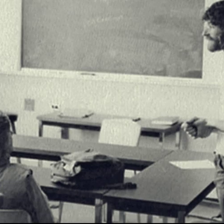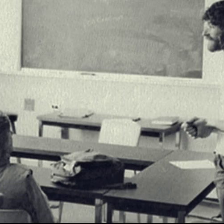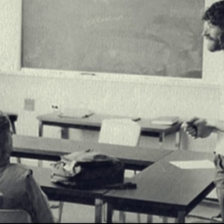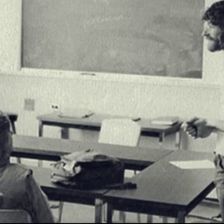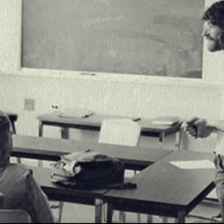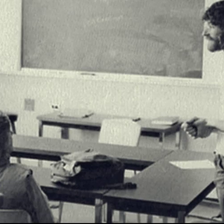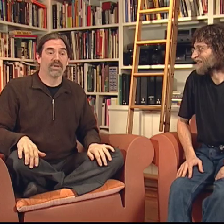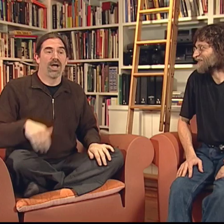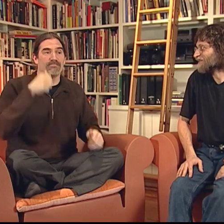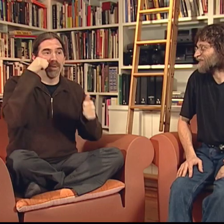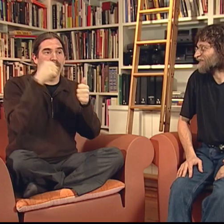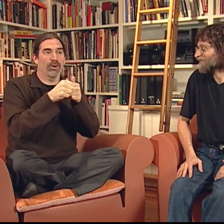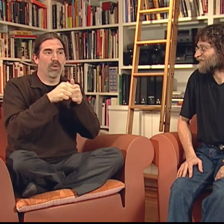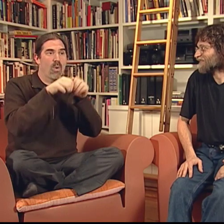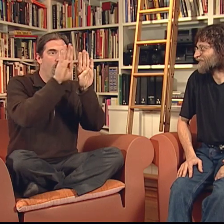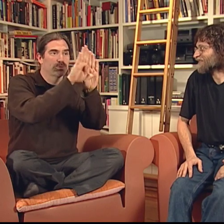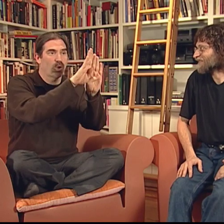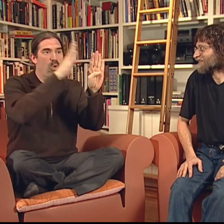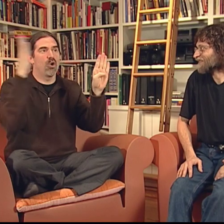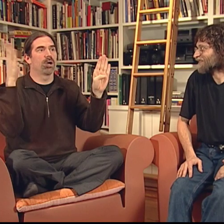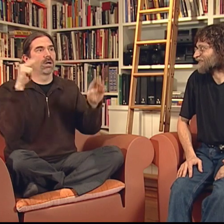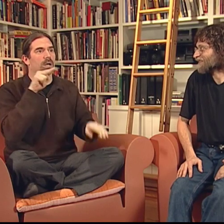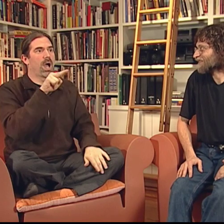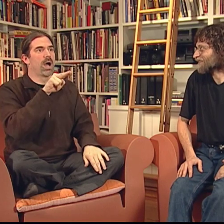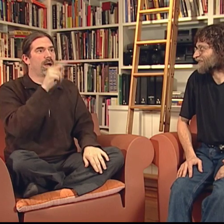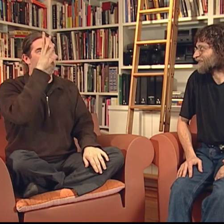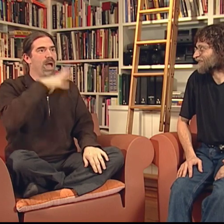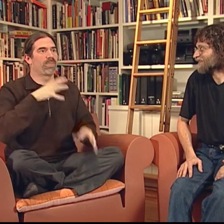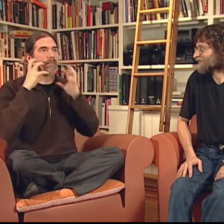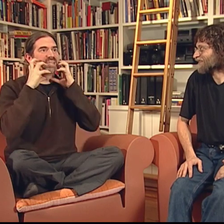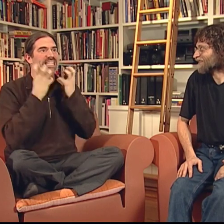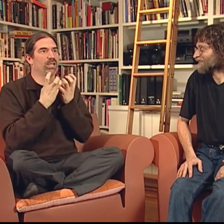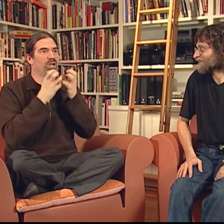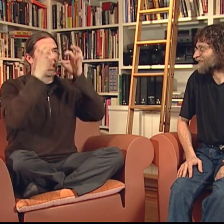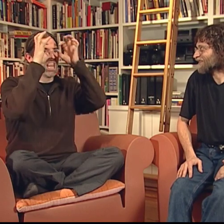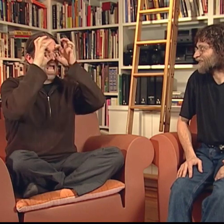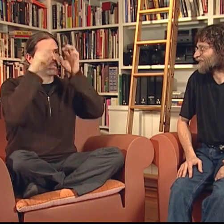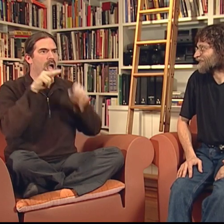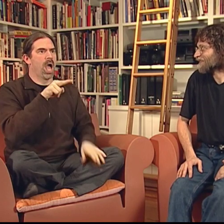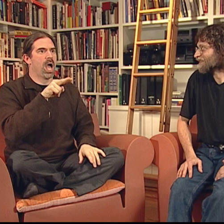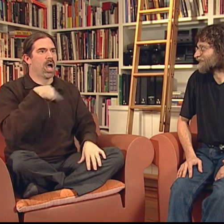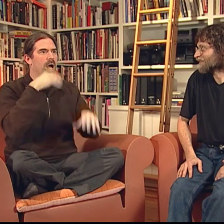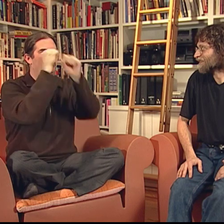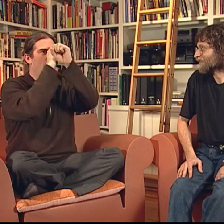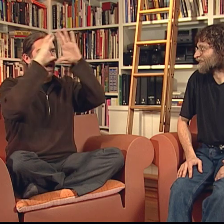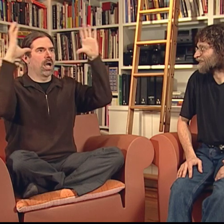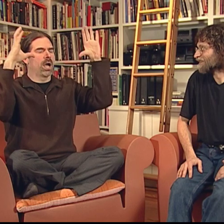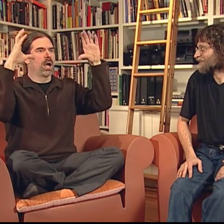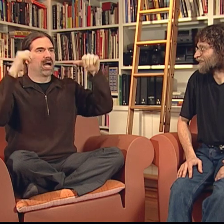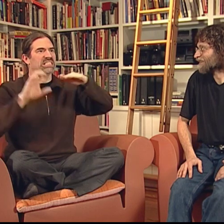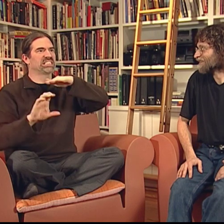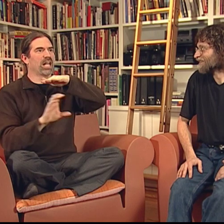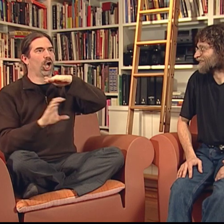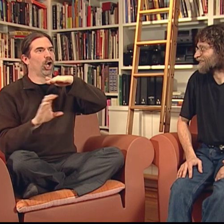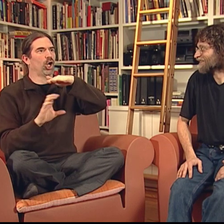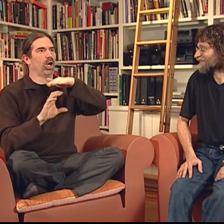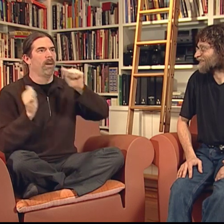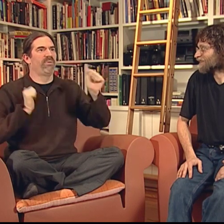So someone knocks on my door and I open it up to see this guy and in my mind I remember this big, bearded guy,